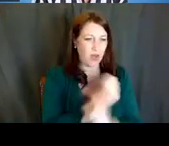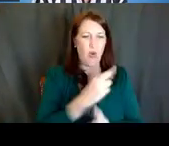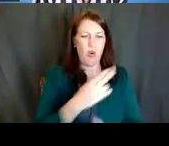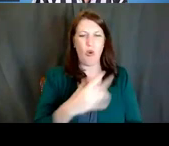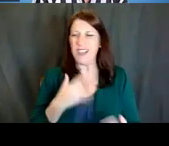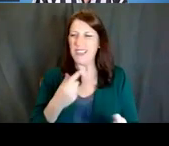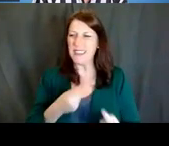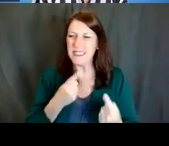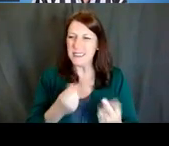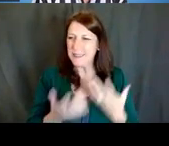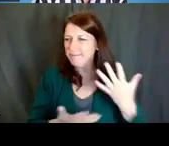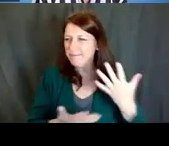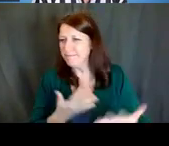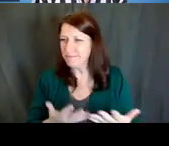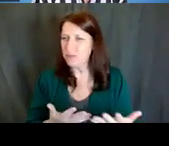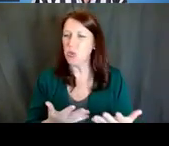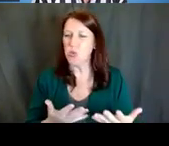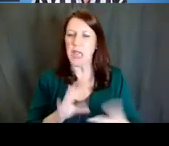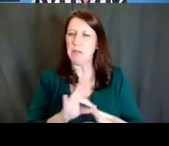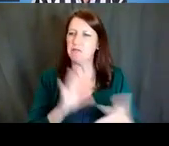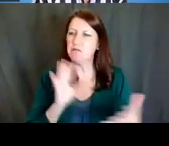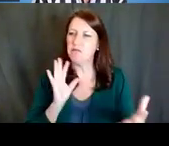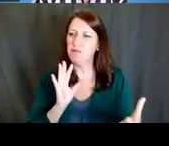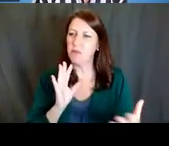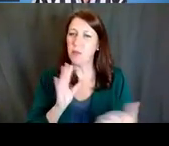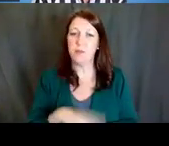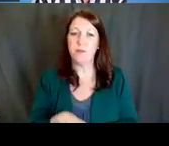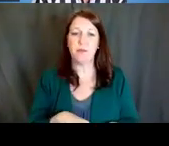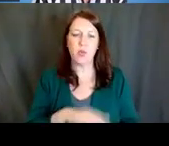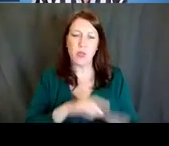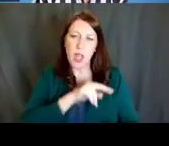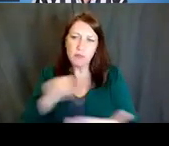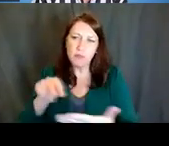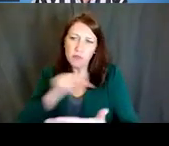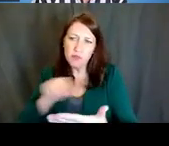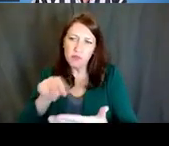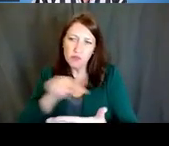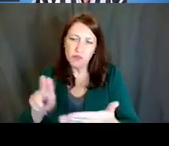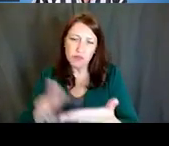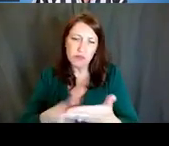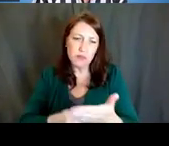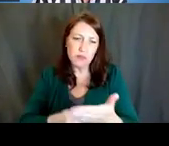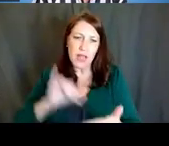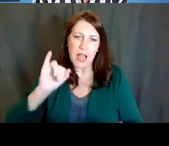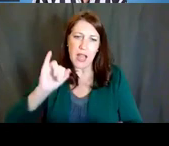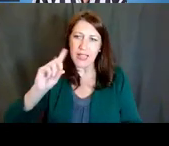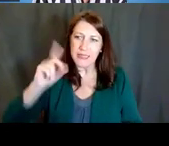Remember to revisit your mentoring contract, your IDP, and even your self-evaluation.